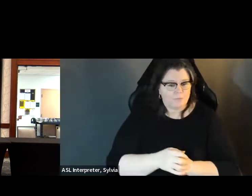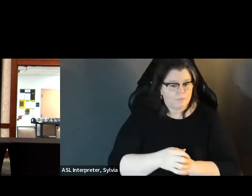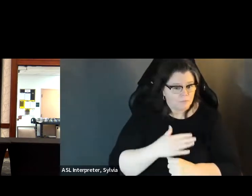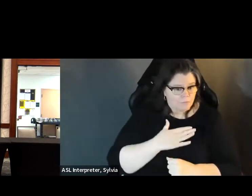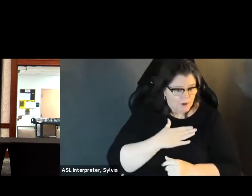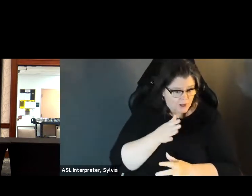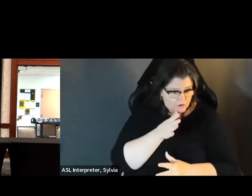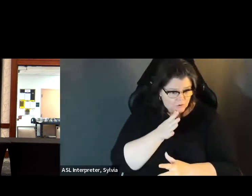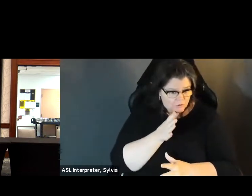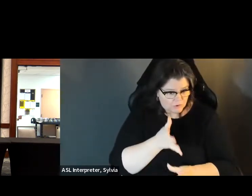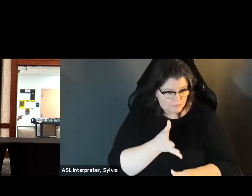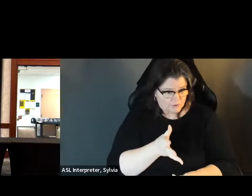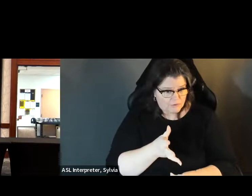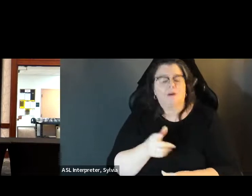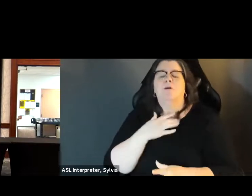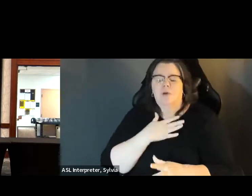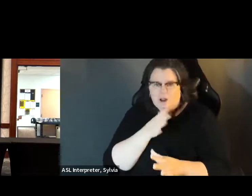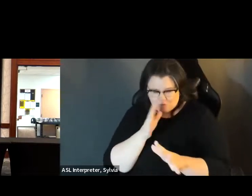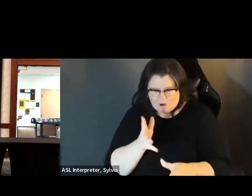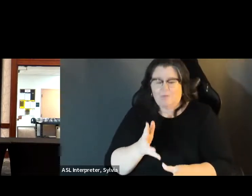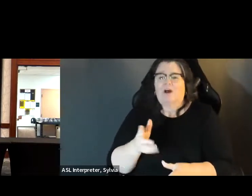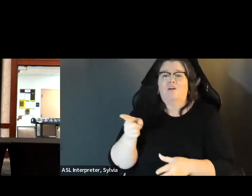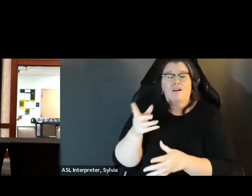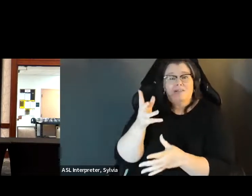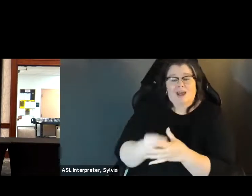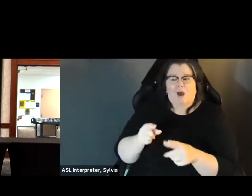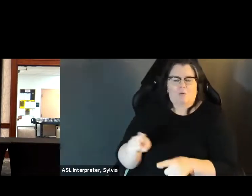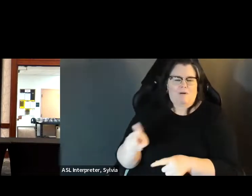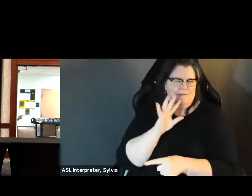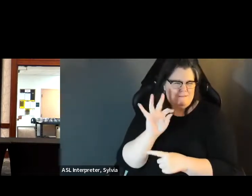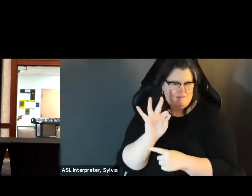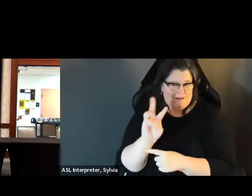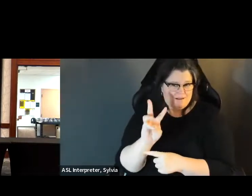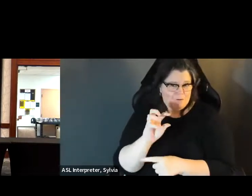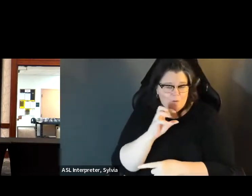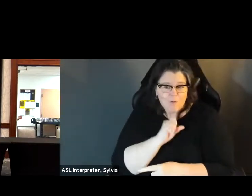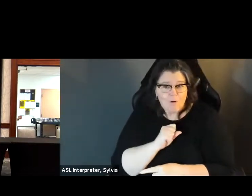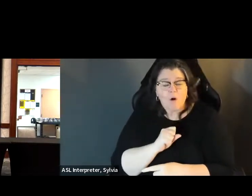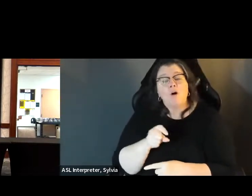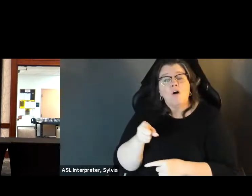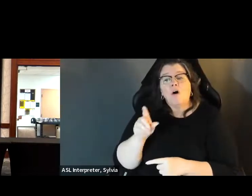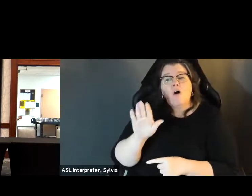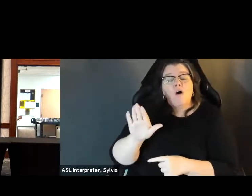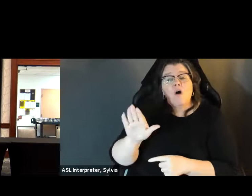so why shouldn't I be able to call voters and convince them to vote for him. My grandma passed away at the age of 96,